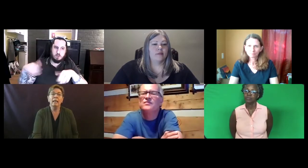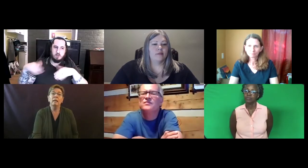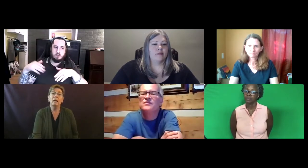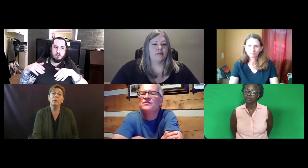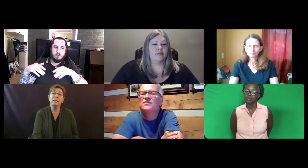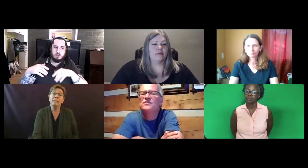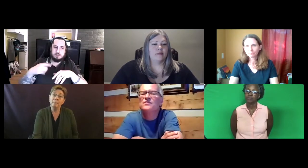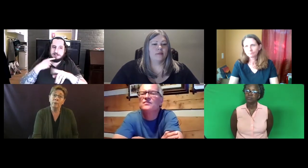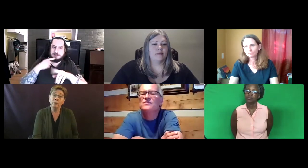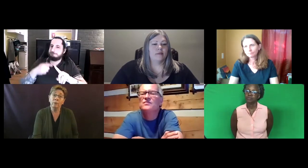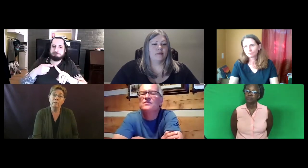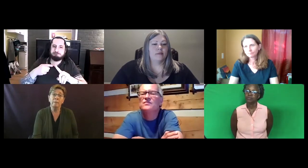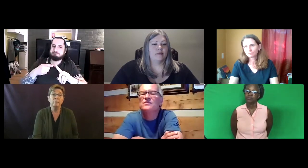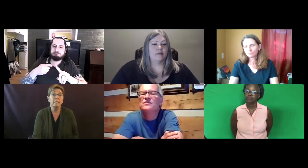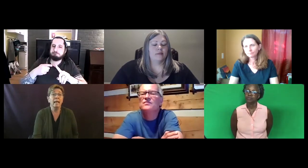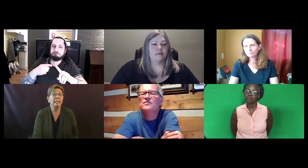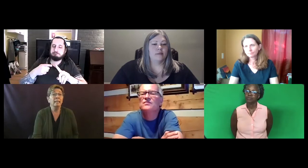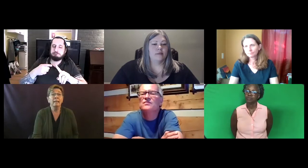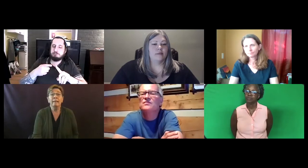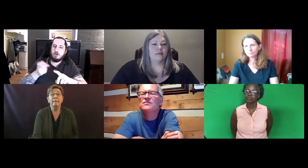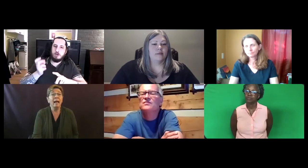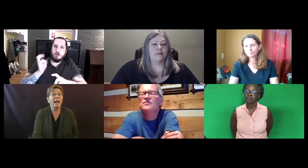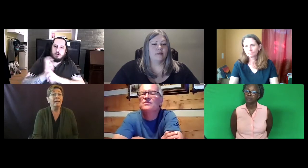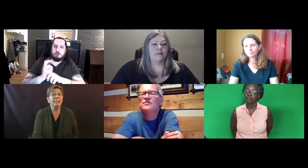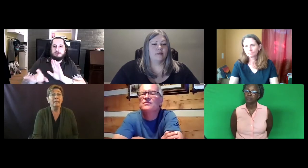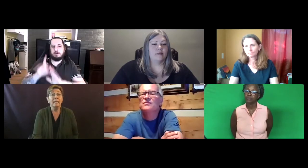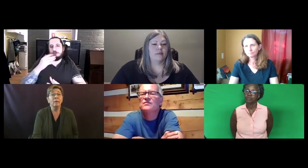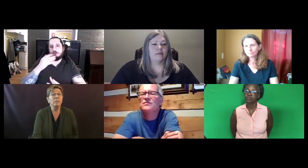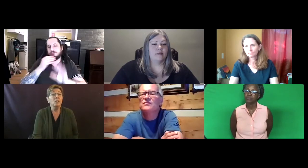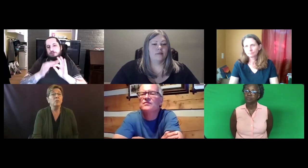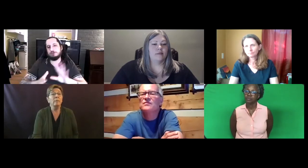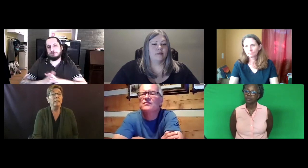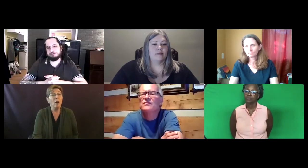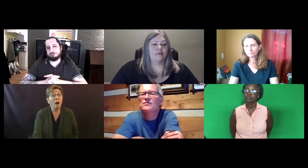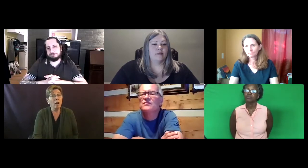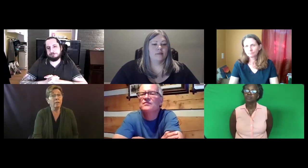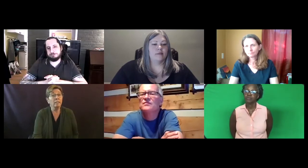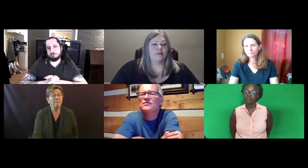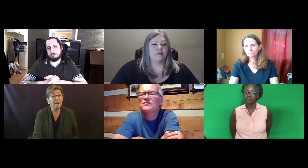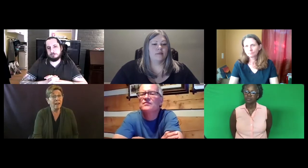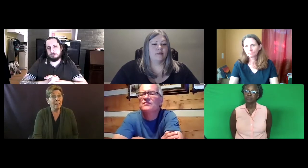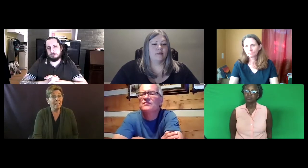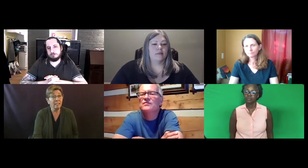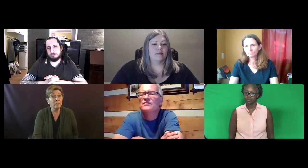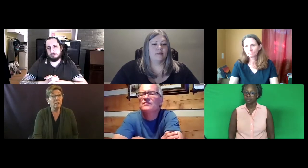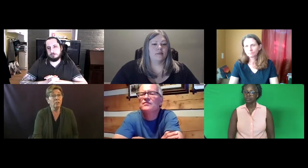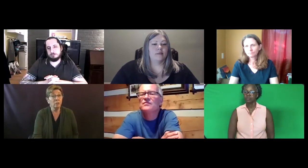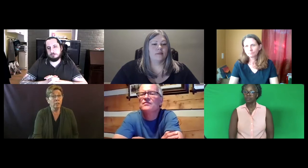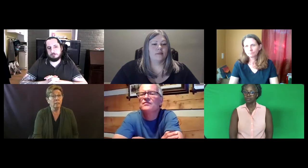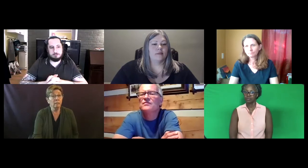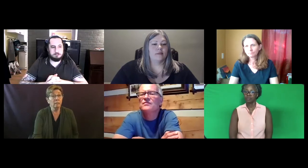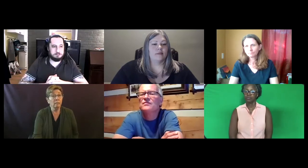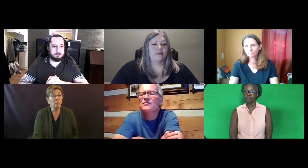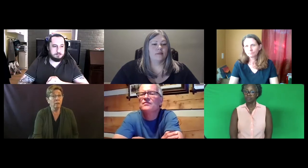And a great number of people said that it was extremely hard to find good qualified